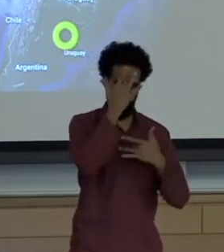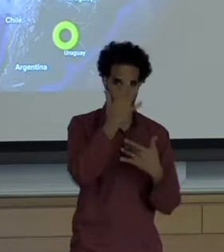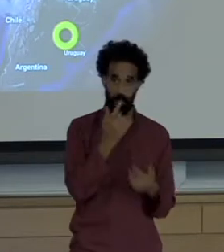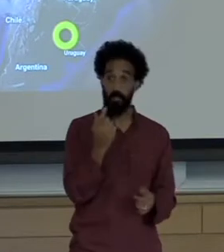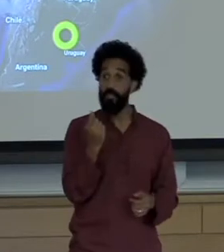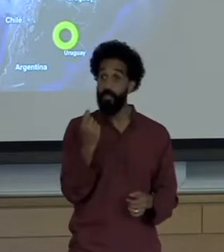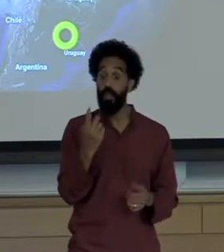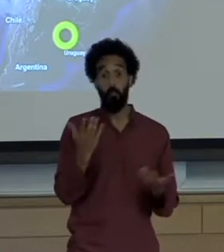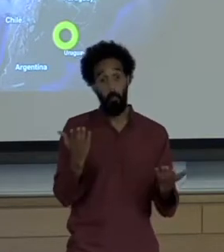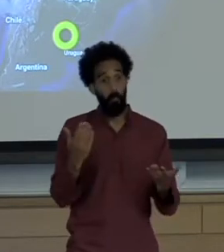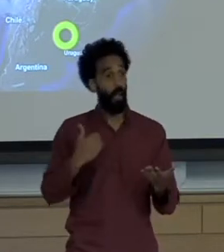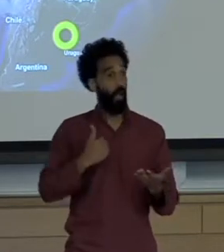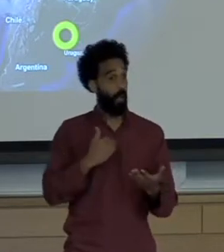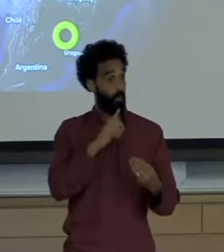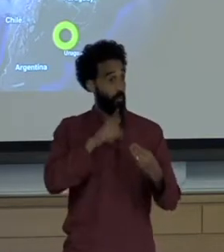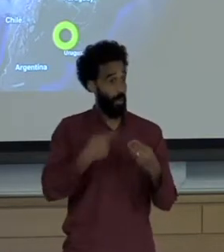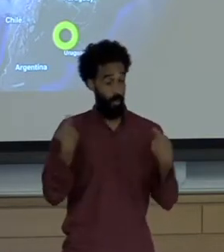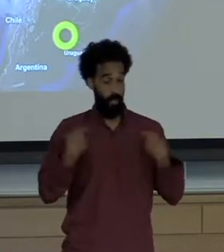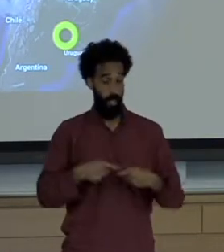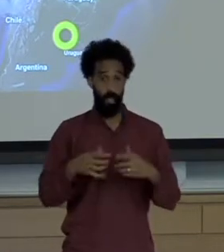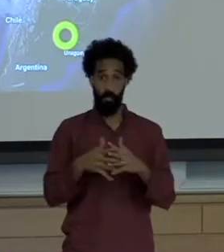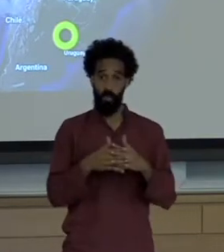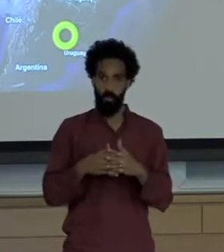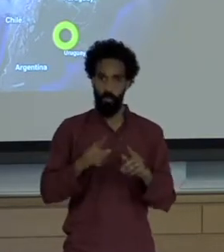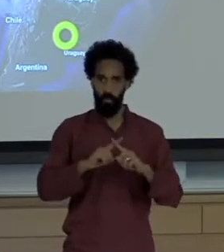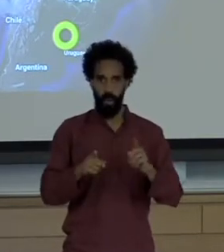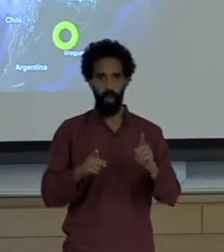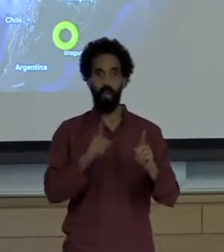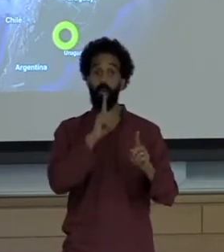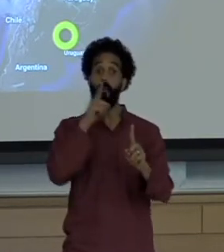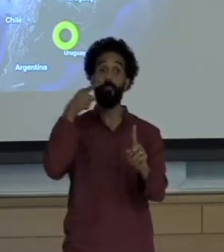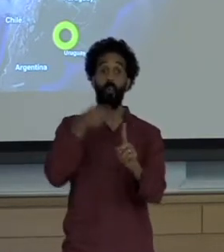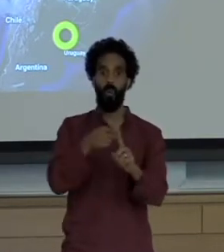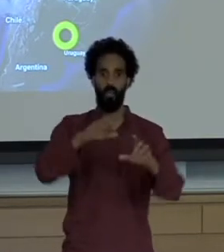One in which all of us are involved, if not complicit in.